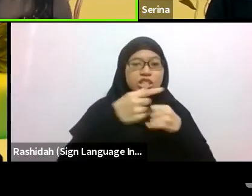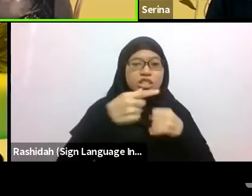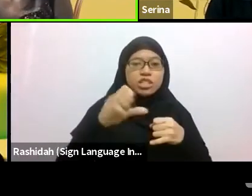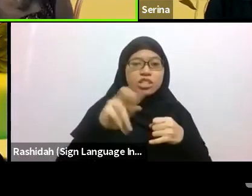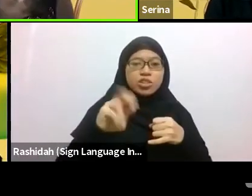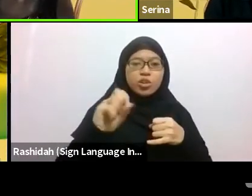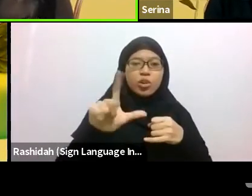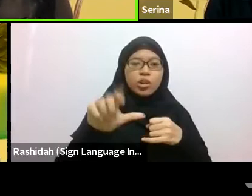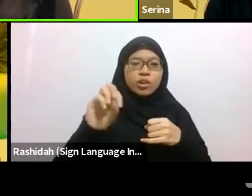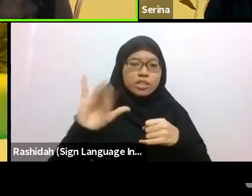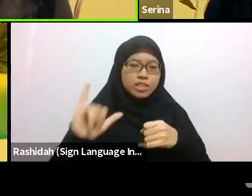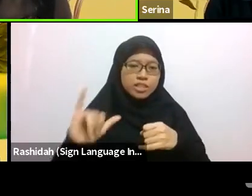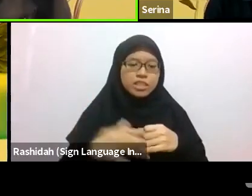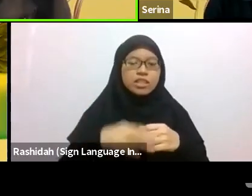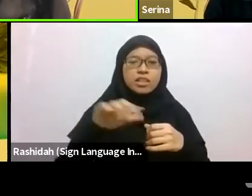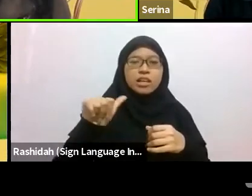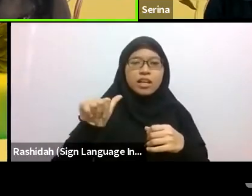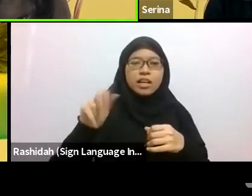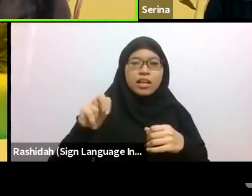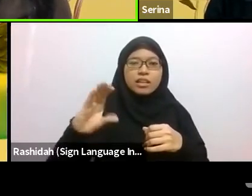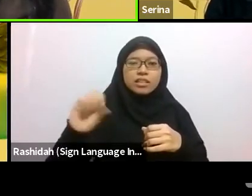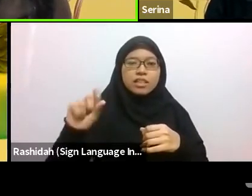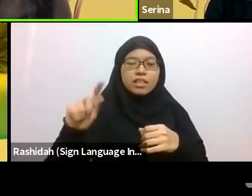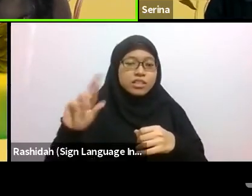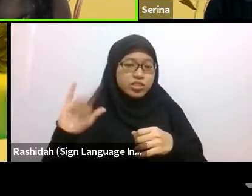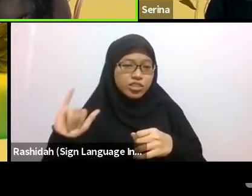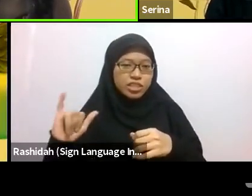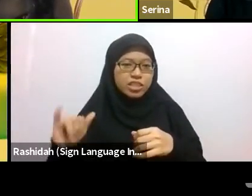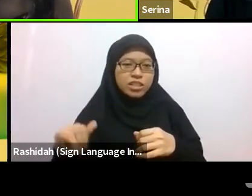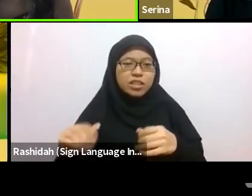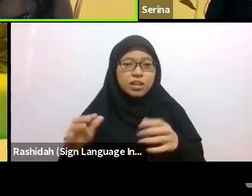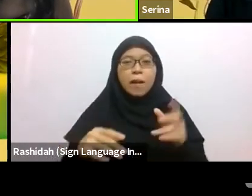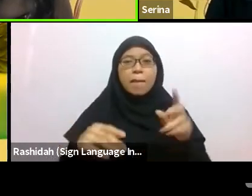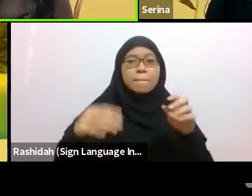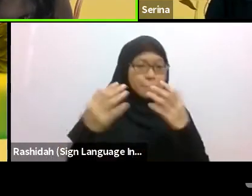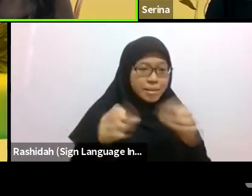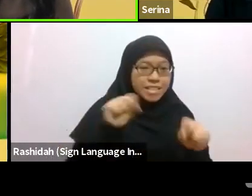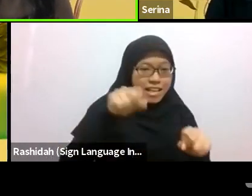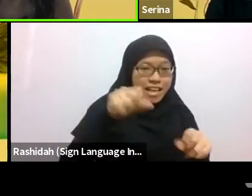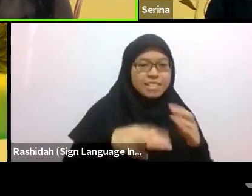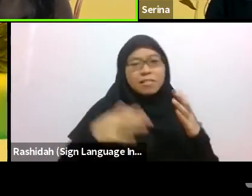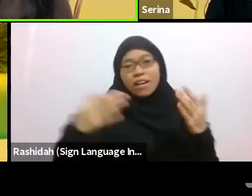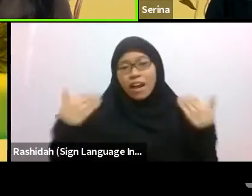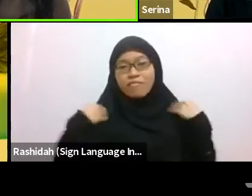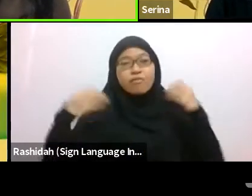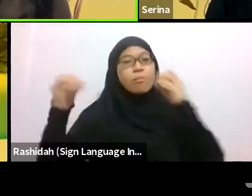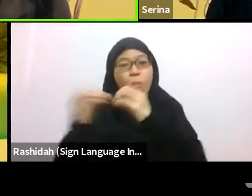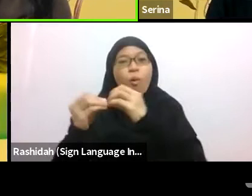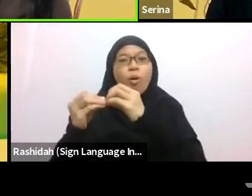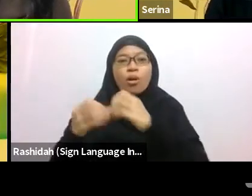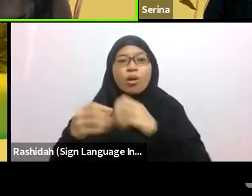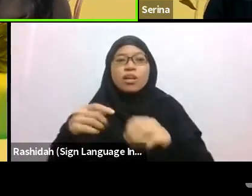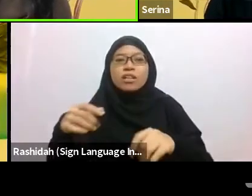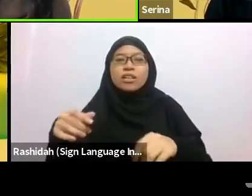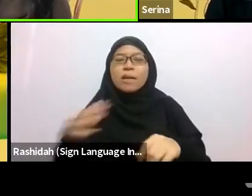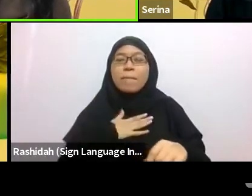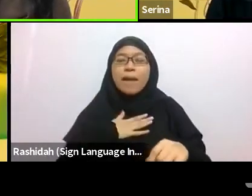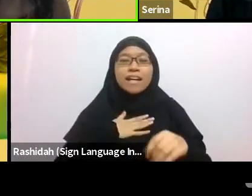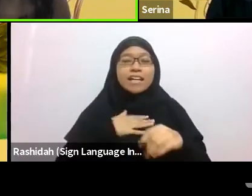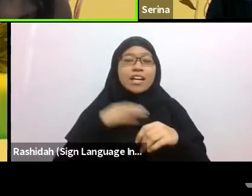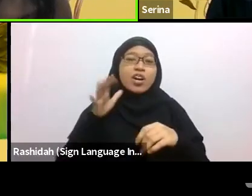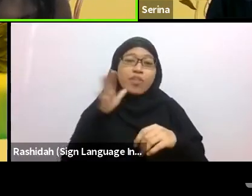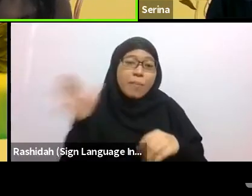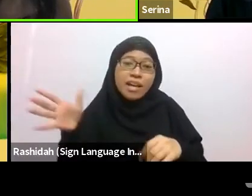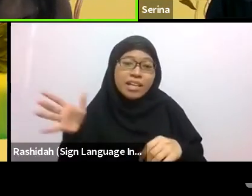my paternal grandma was an orphan, she was left at the door of the CHIJ orphanage. There's so many questions.